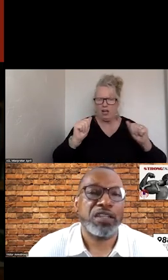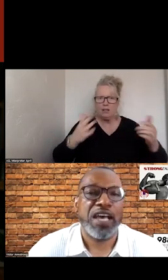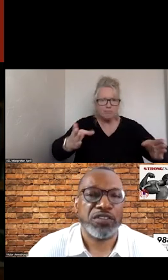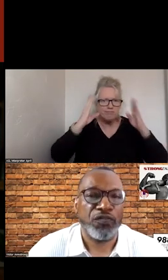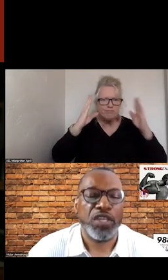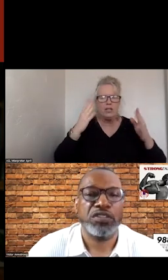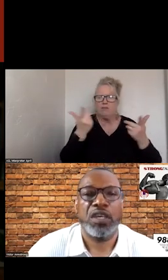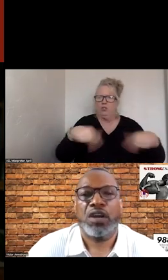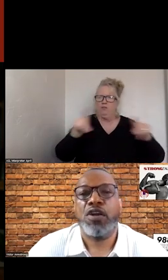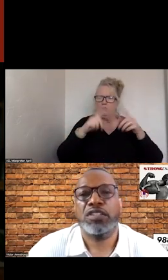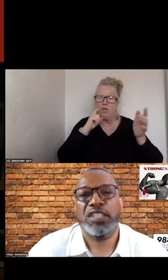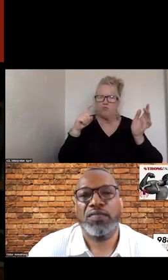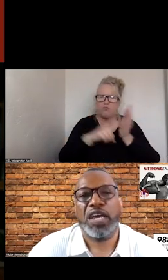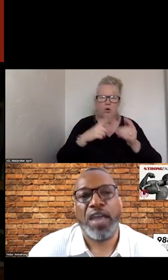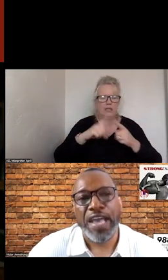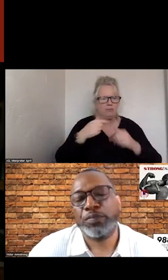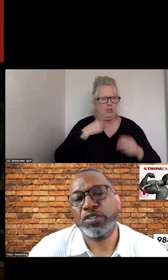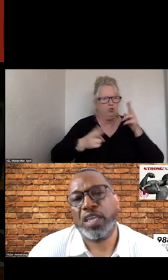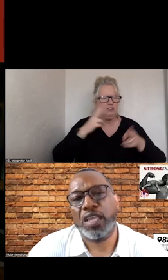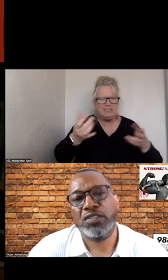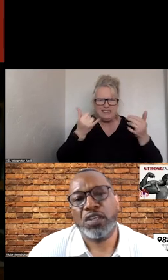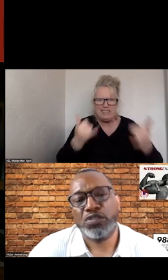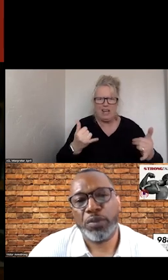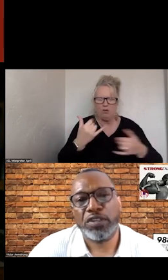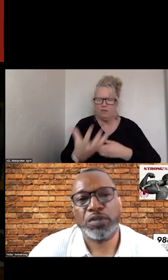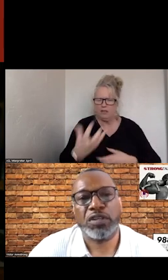RECOGNIZE OF THE FIERCE URGENCY AS IT PERTAINS TO SERVICES.